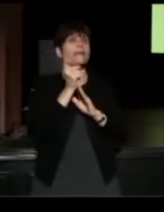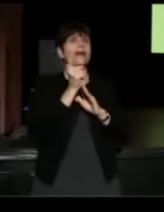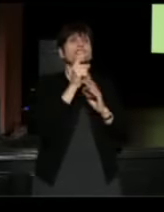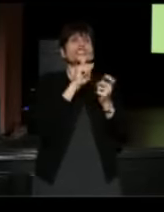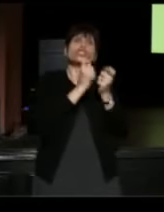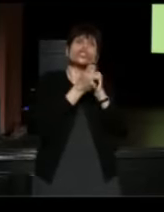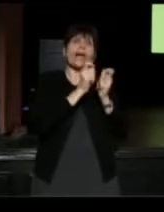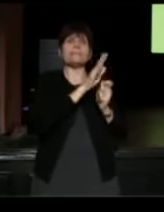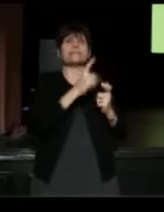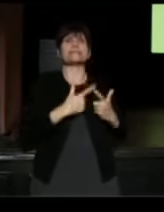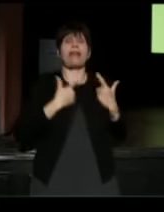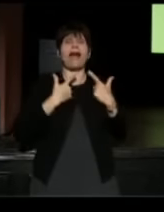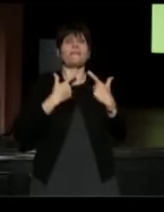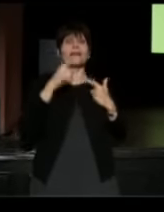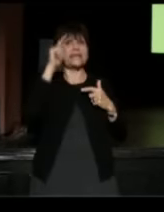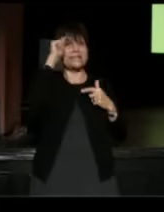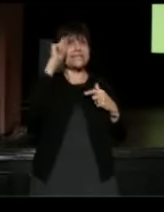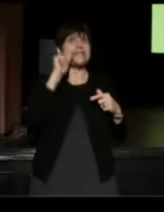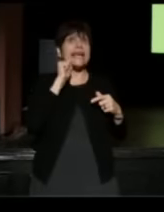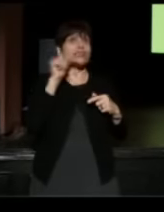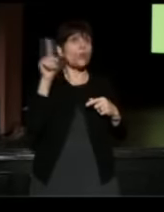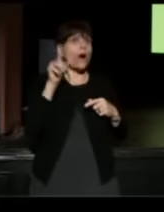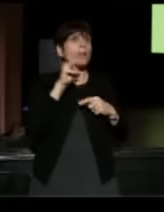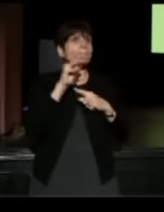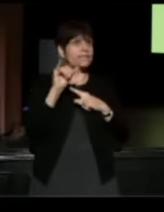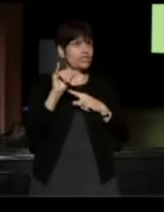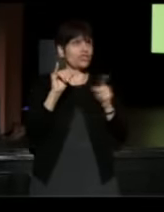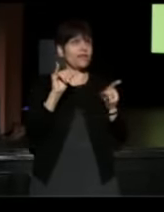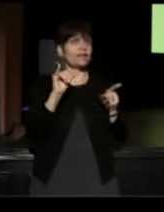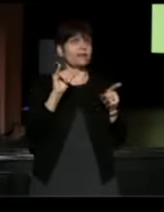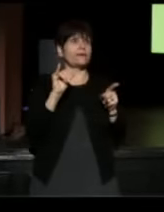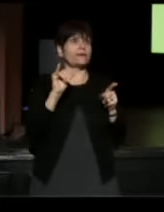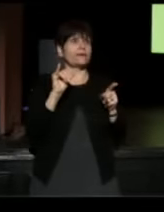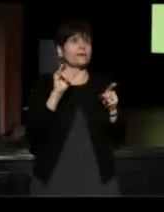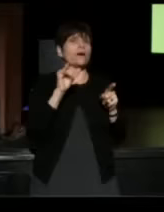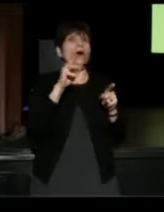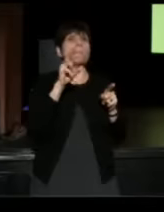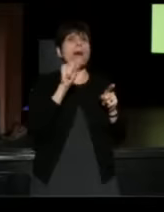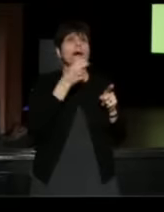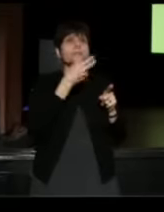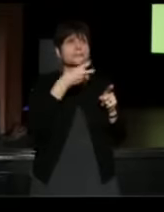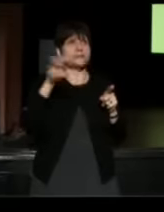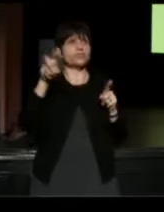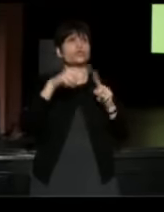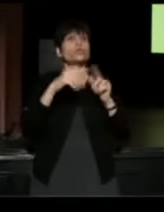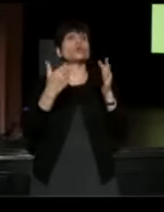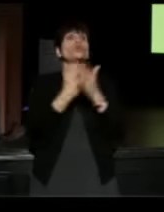He was a teenager in Michigan when he was bussed to a new high school in 1968.